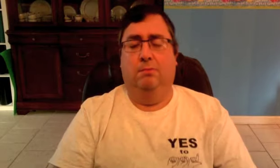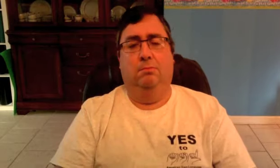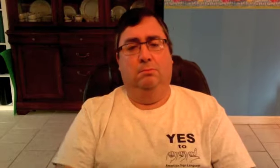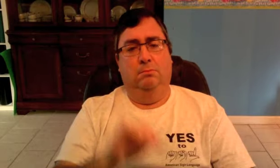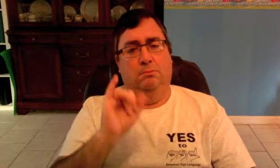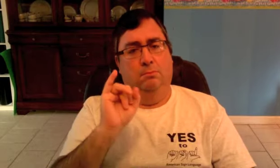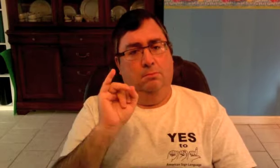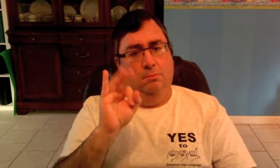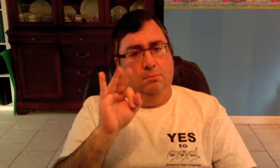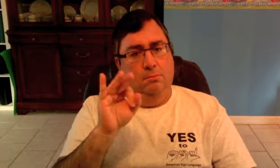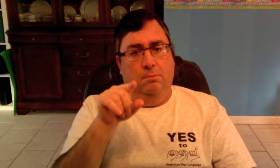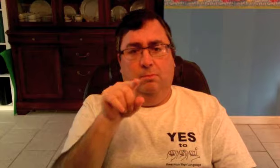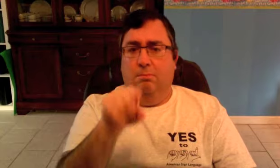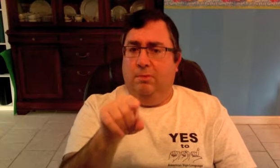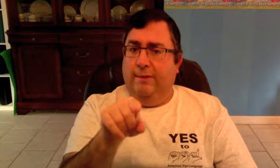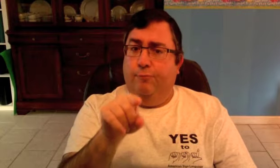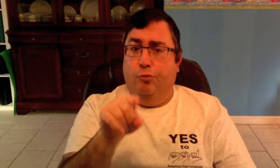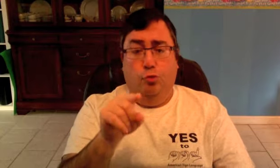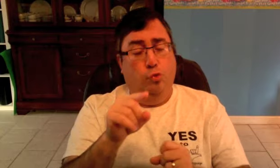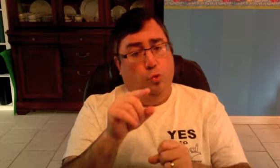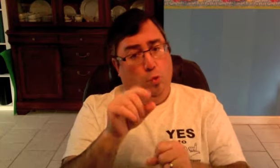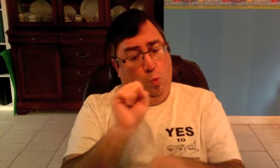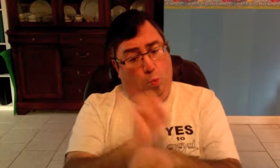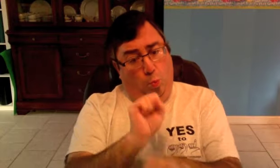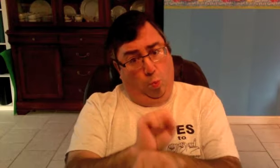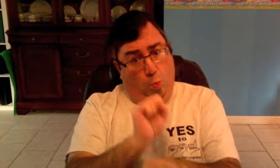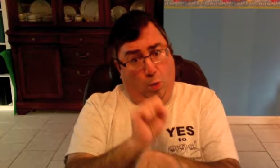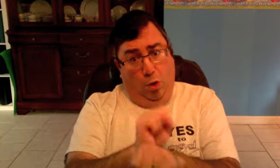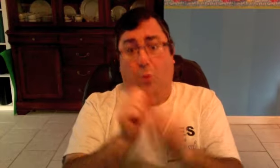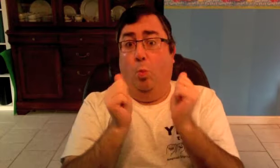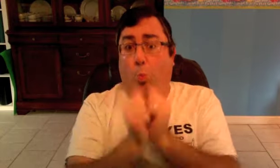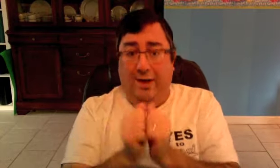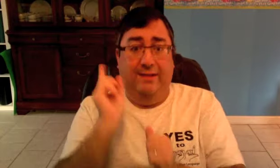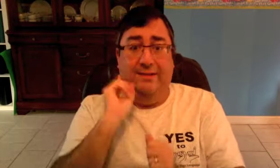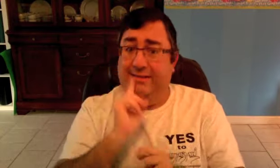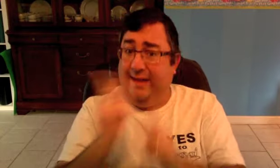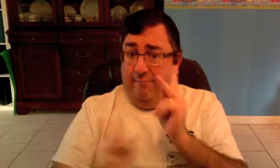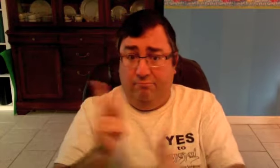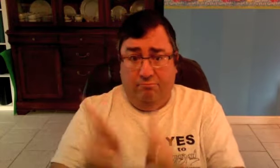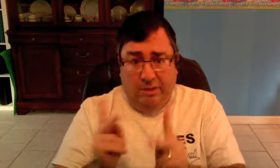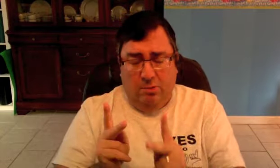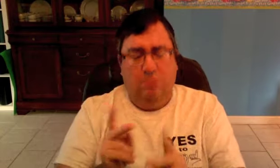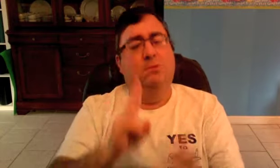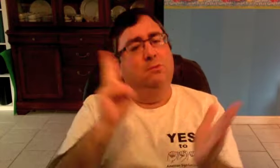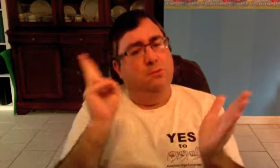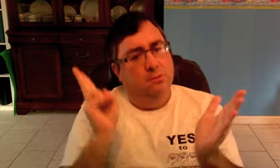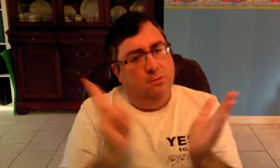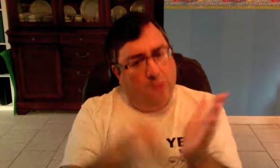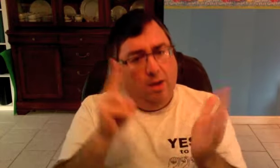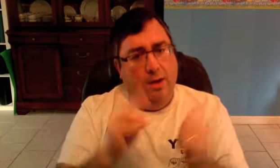If you work with Deaf people, sign it!